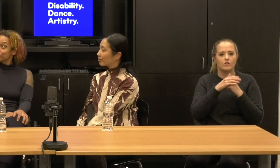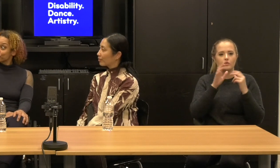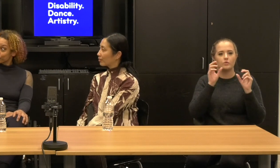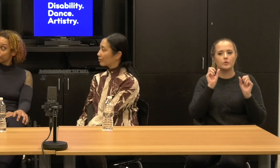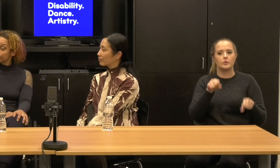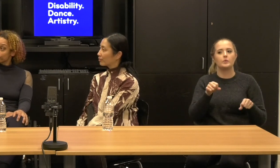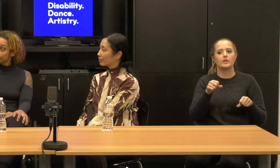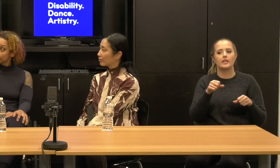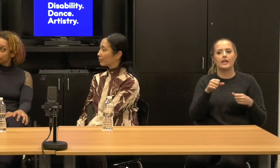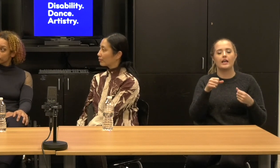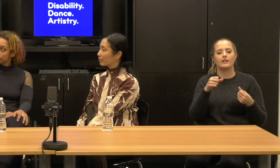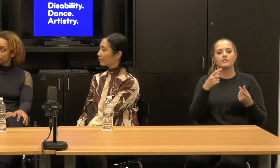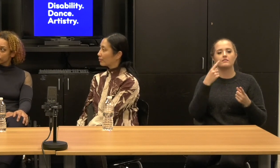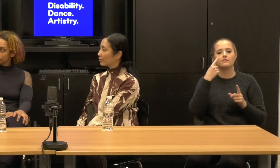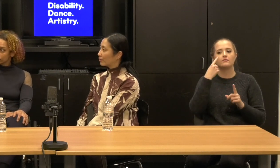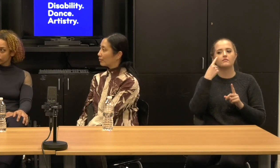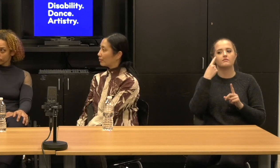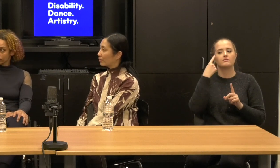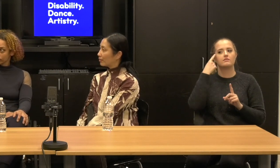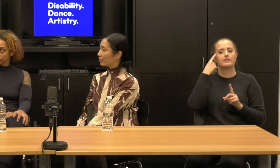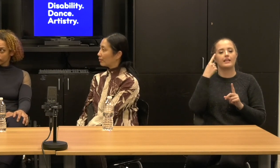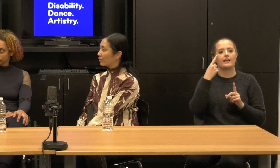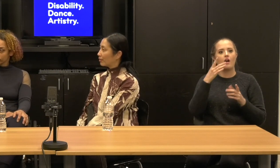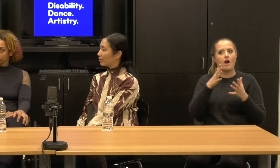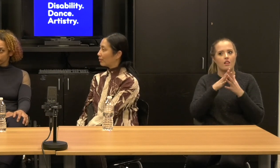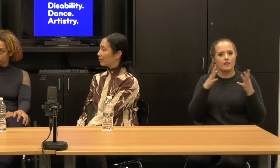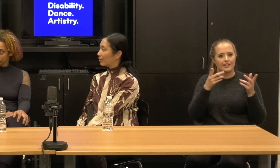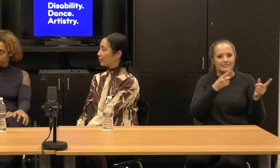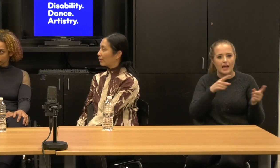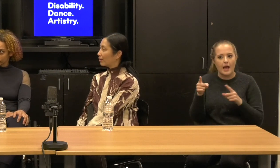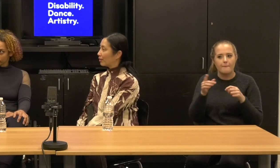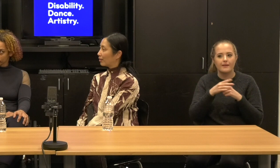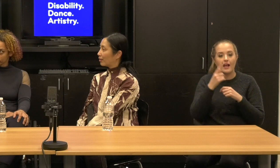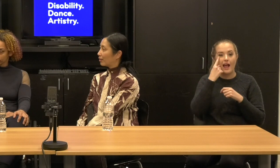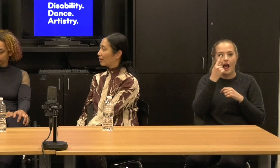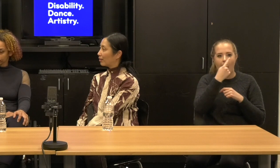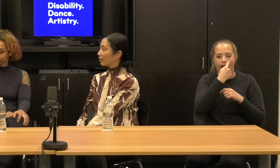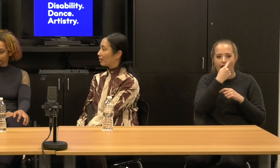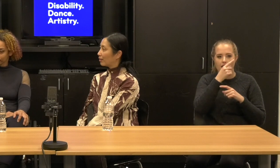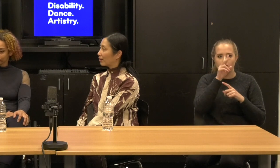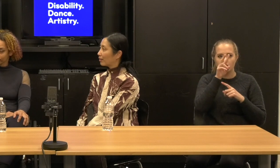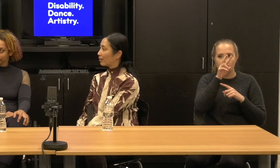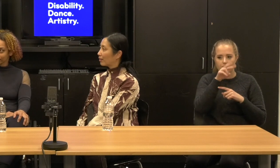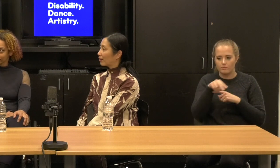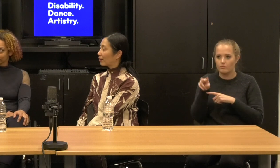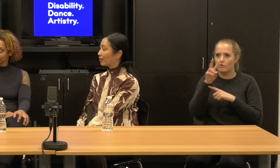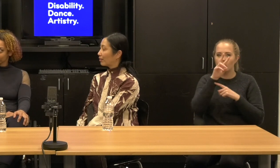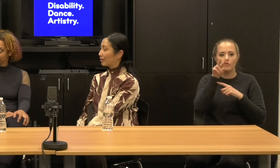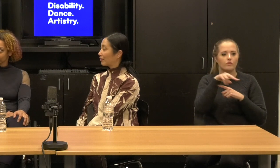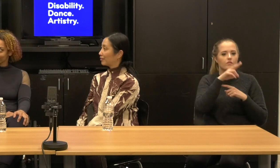For folks who, who actually move their eyes around a screen and get and their eyes get tracked, could I'm thinking what would dance forms?